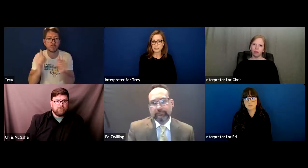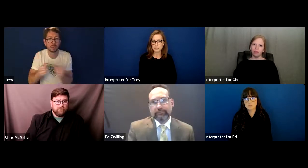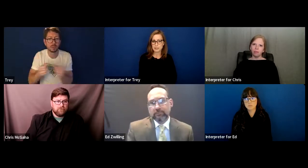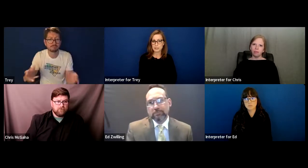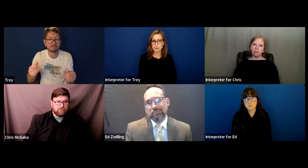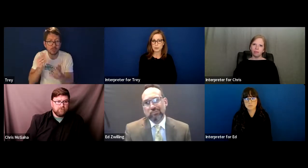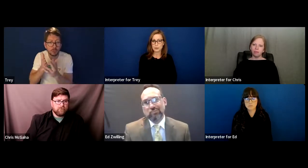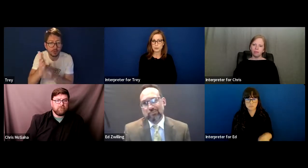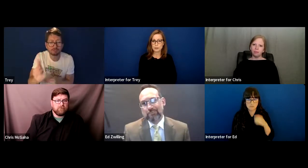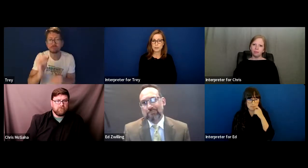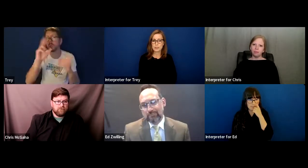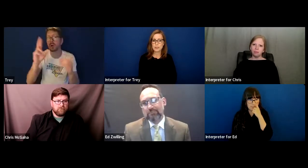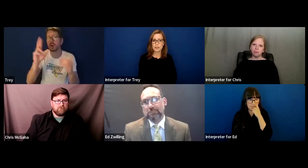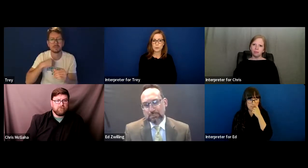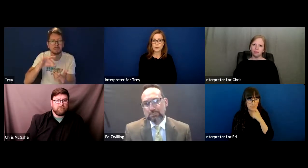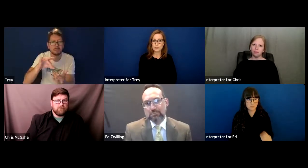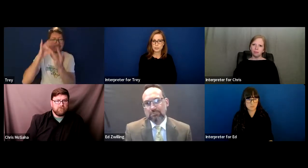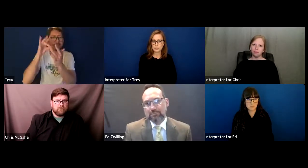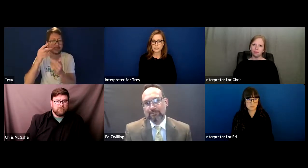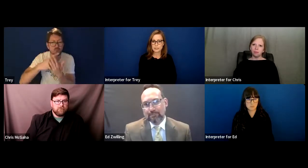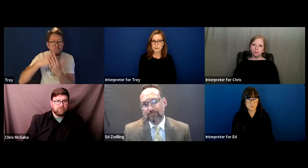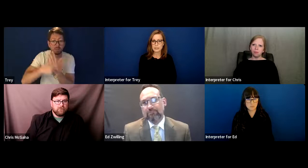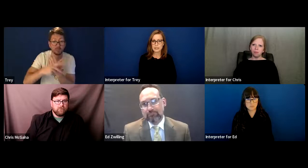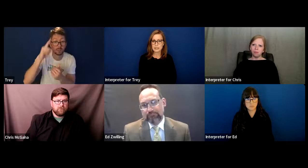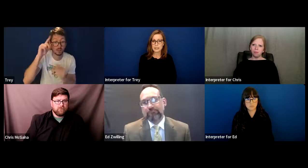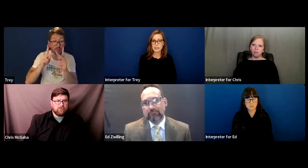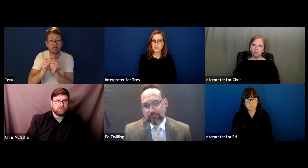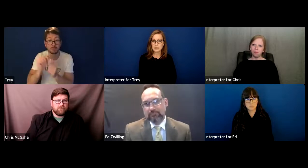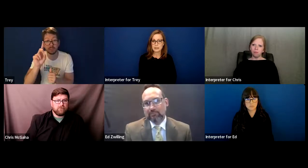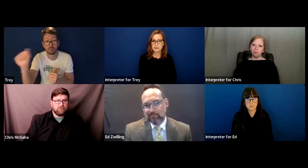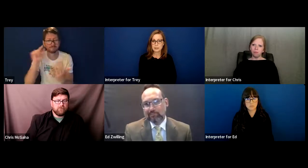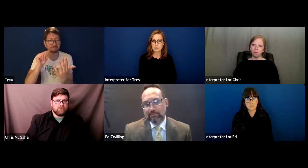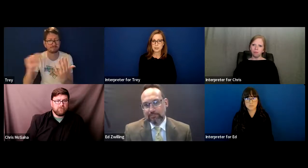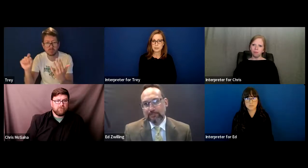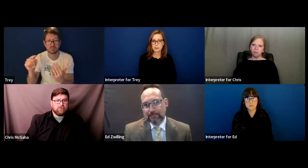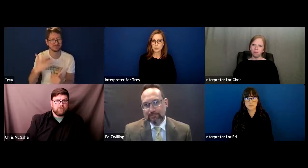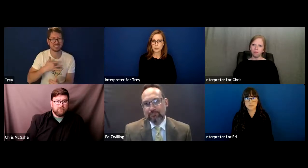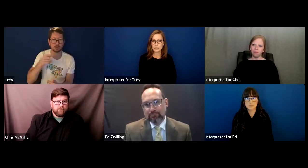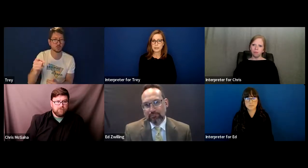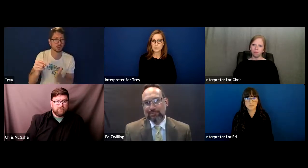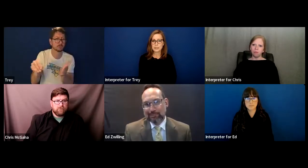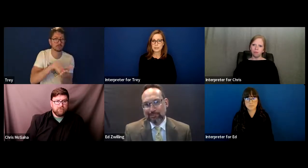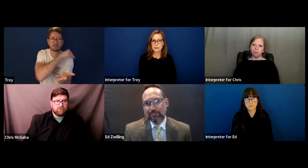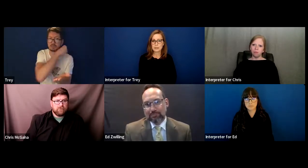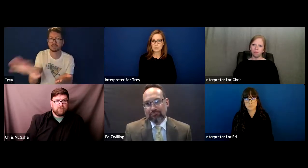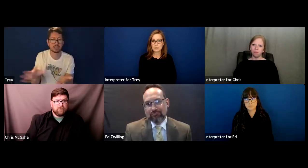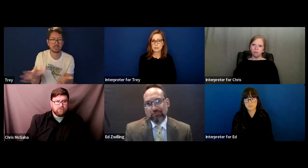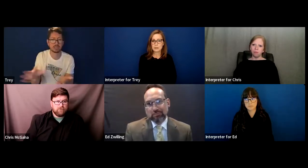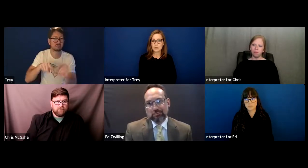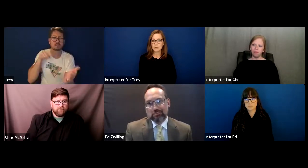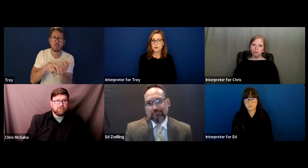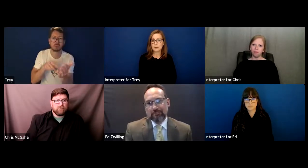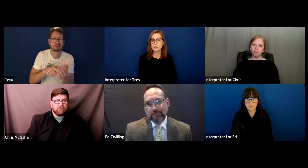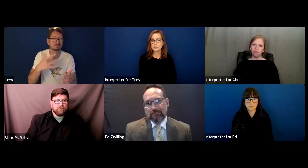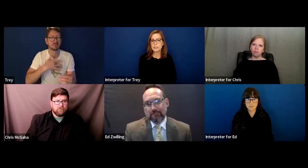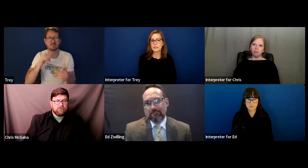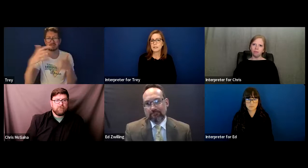accommodations such as interpreters, wheelchair accessibility, specialized programs, we understand